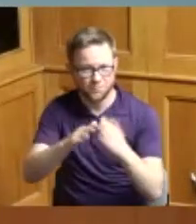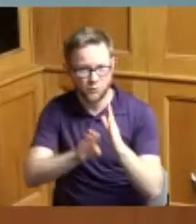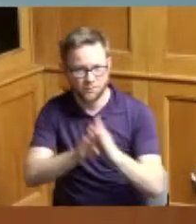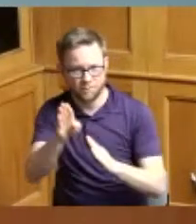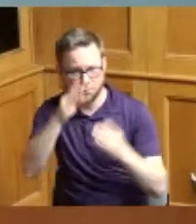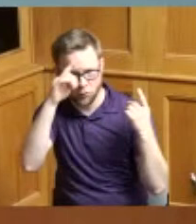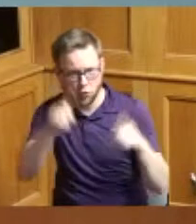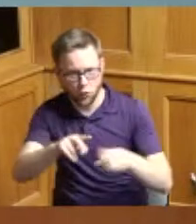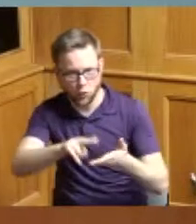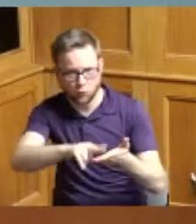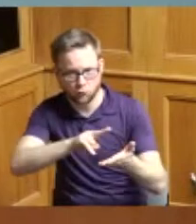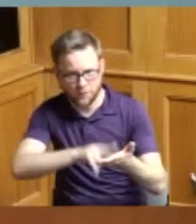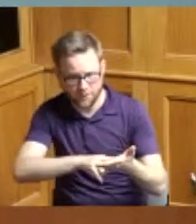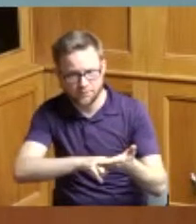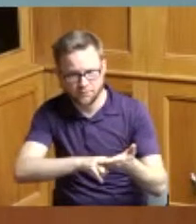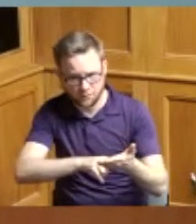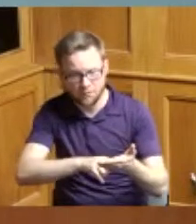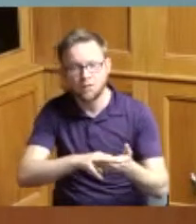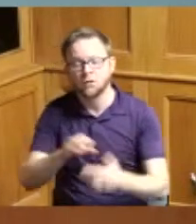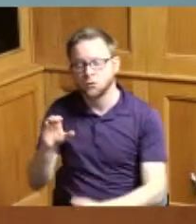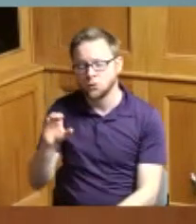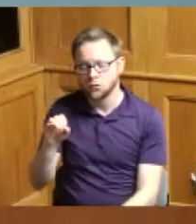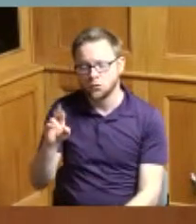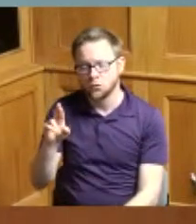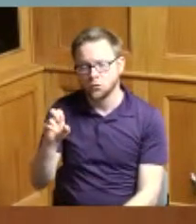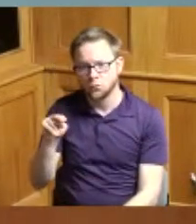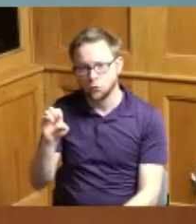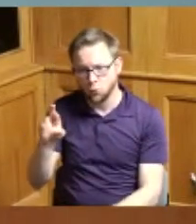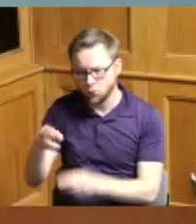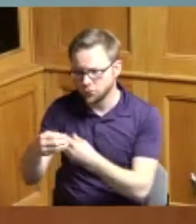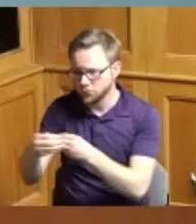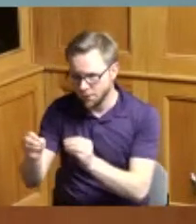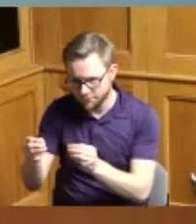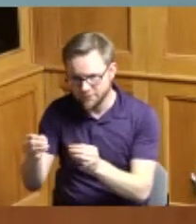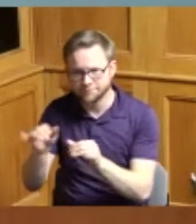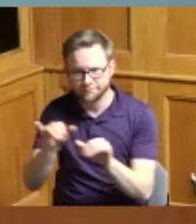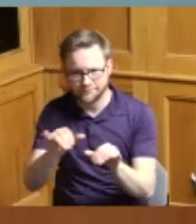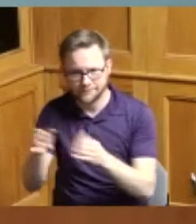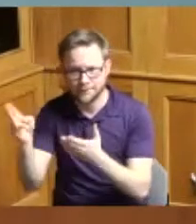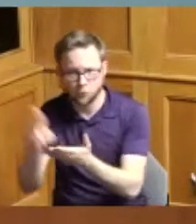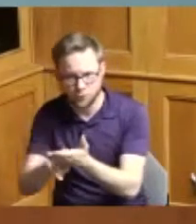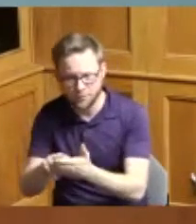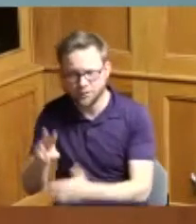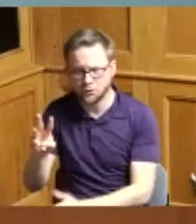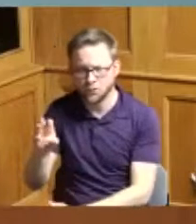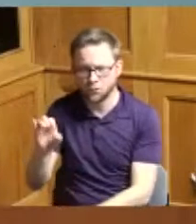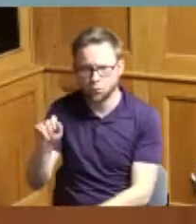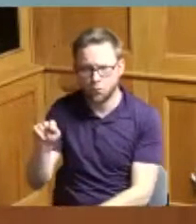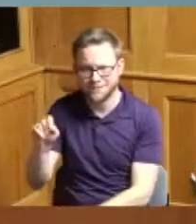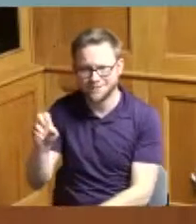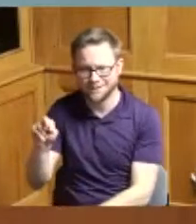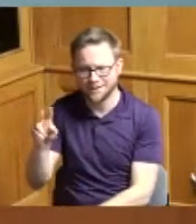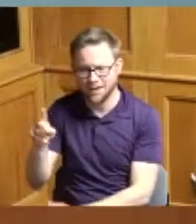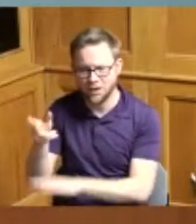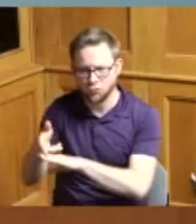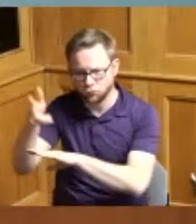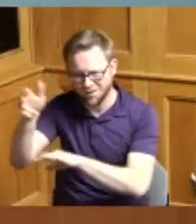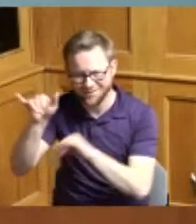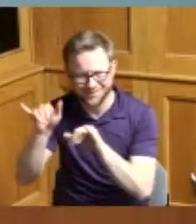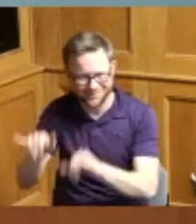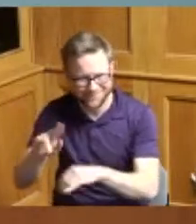these for the current coroner's office and again for the west end garage and basically it is about